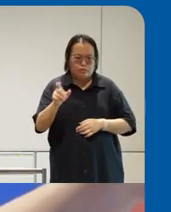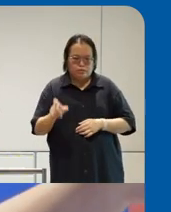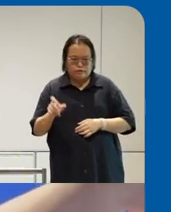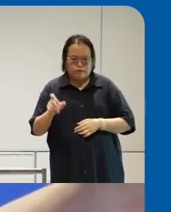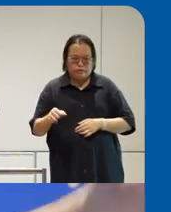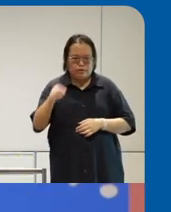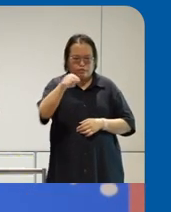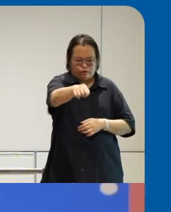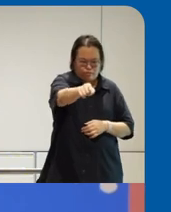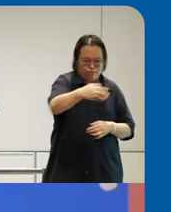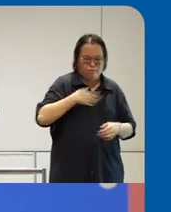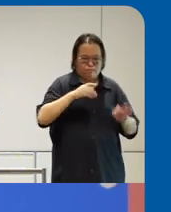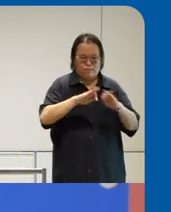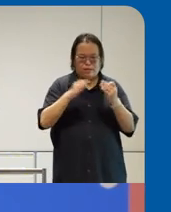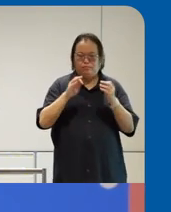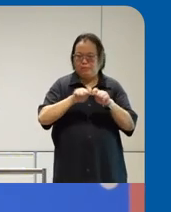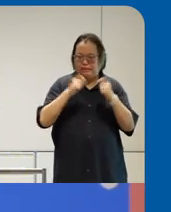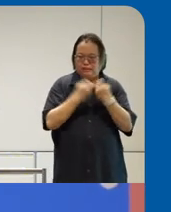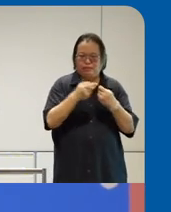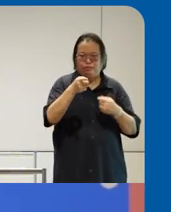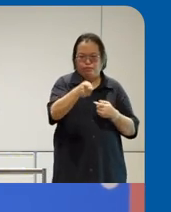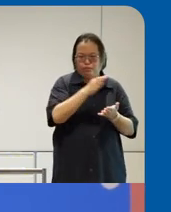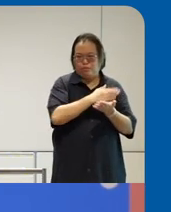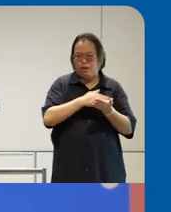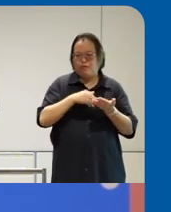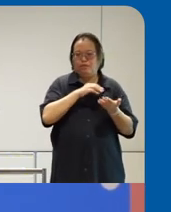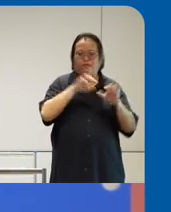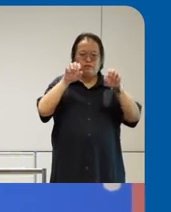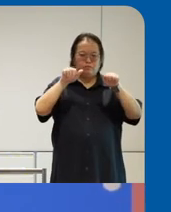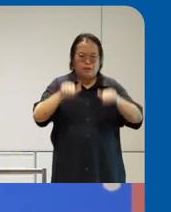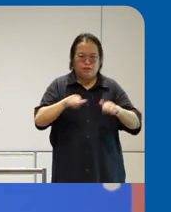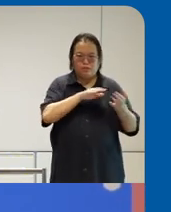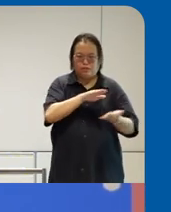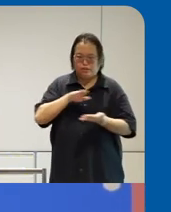my team so we are part of the accessibility enabling team uh enabling because we we love